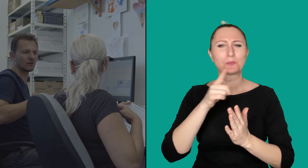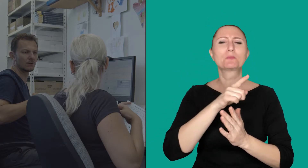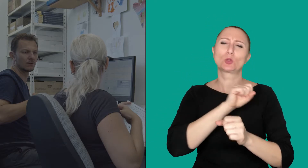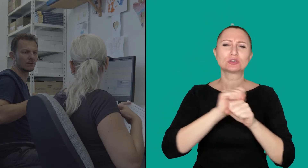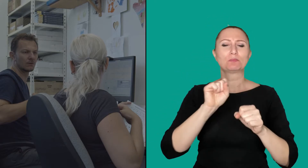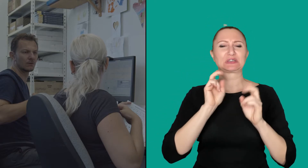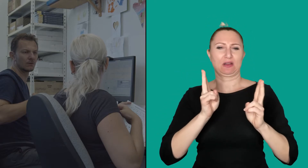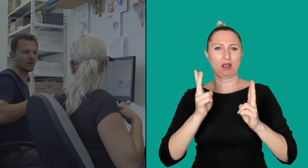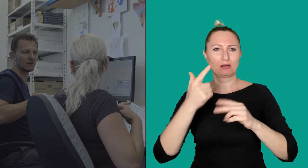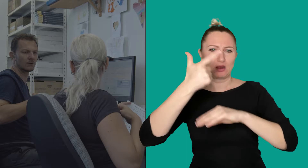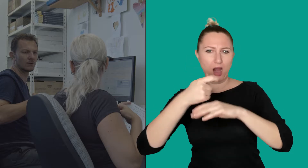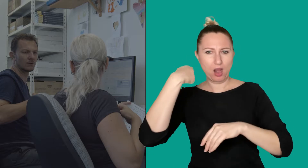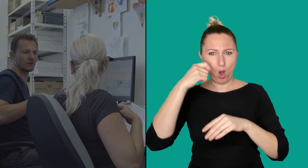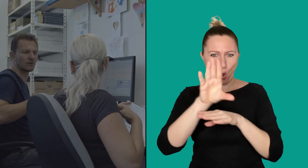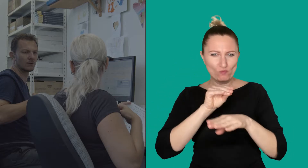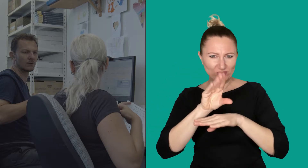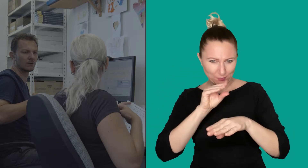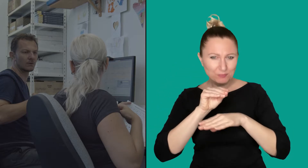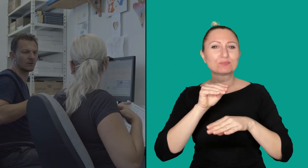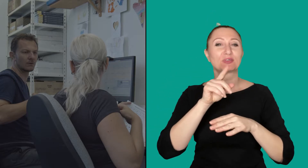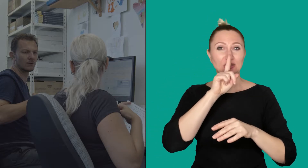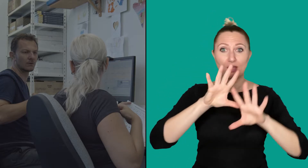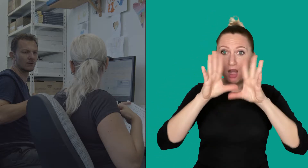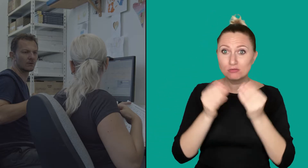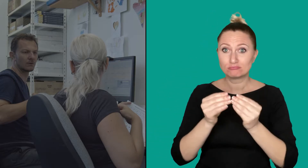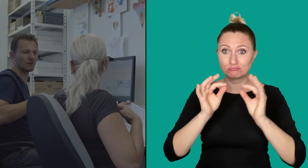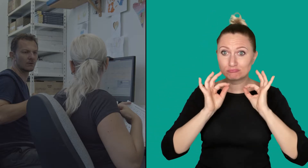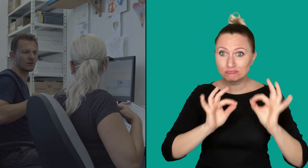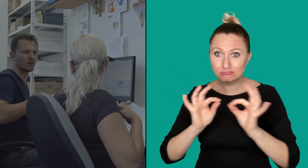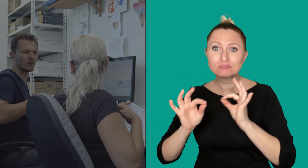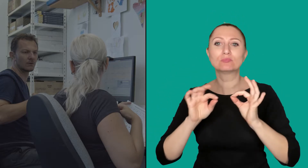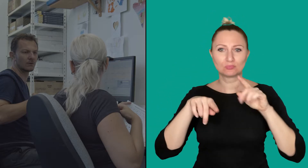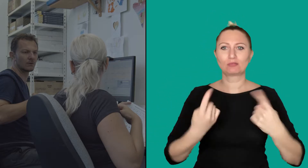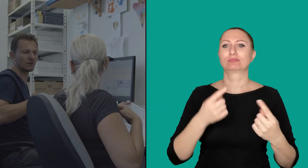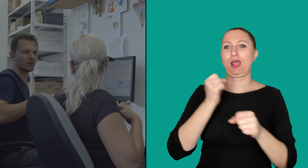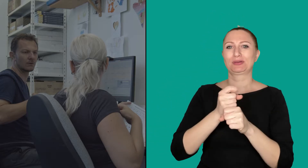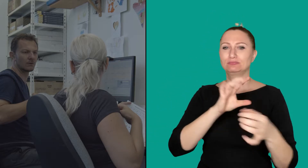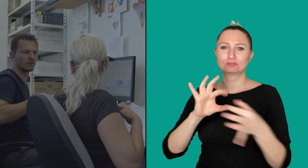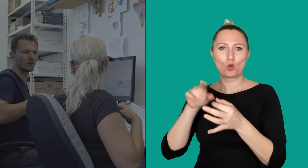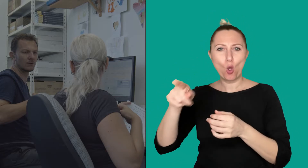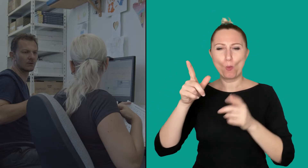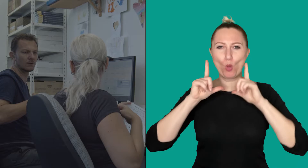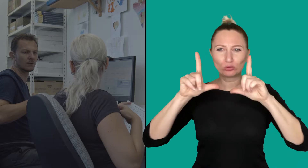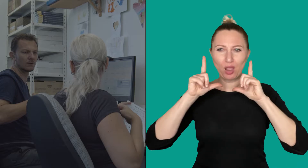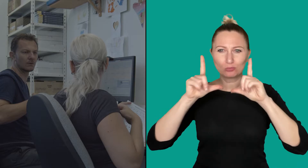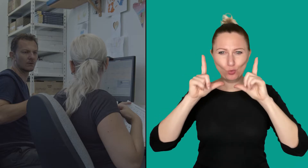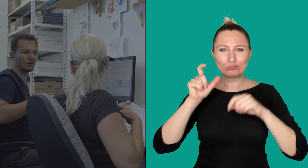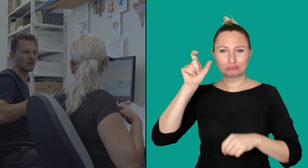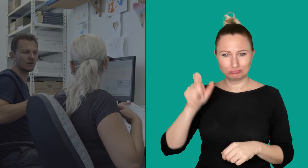he records it. When everything is ready it's the turn of the moderator